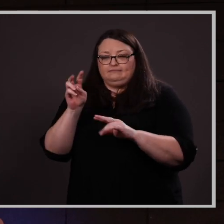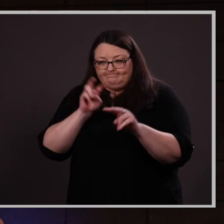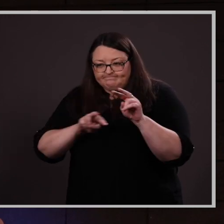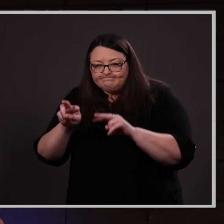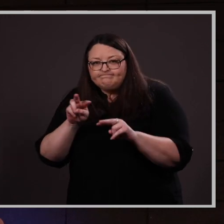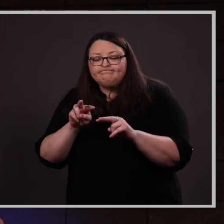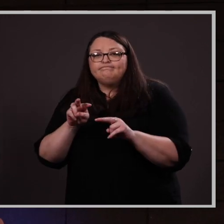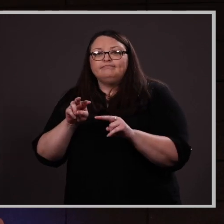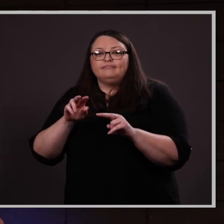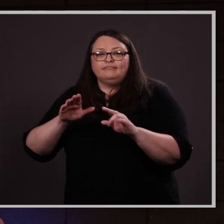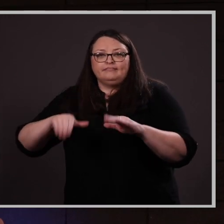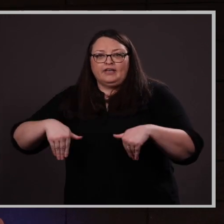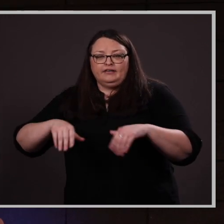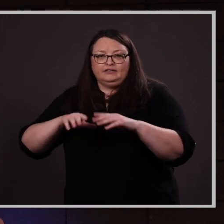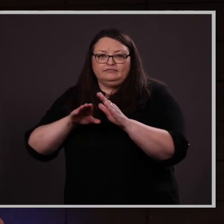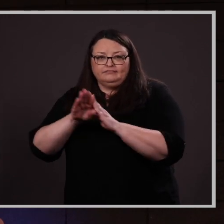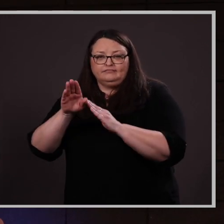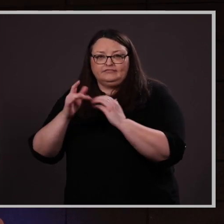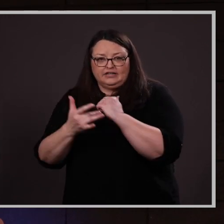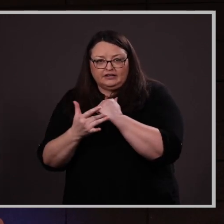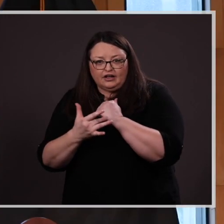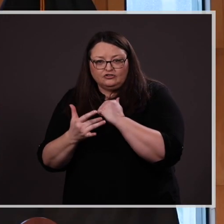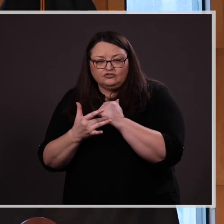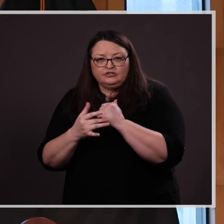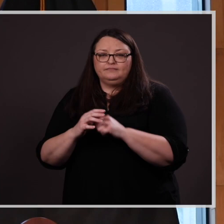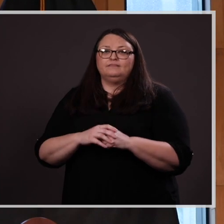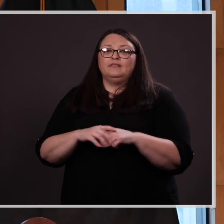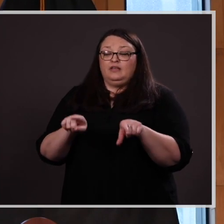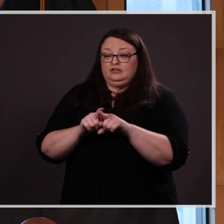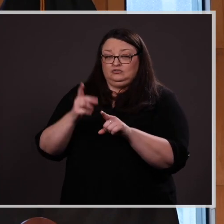technology. So now we can see a pattern here - she seems